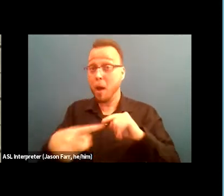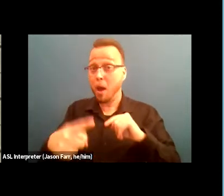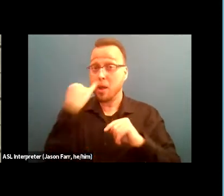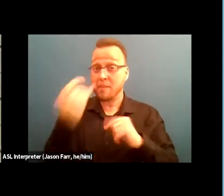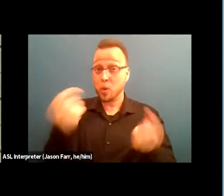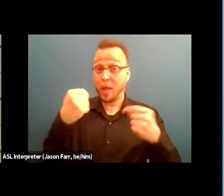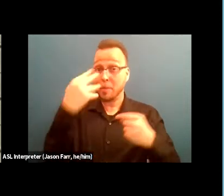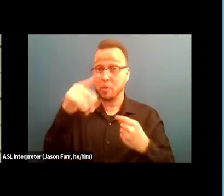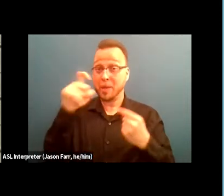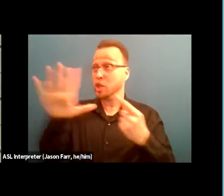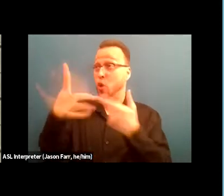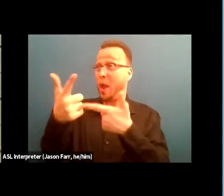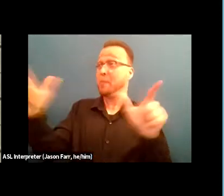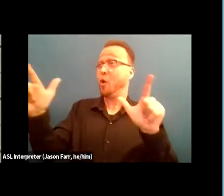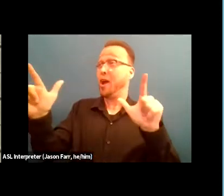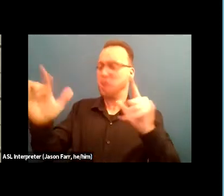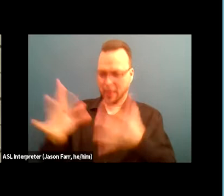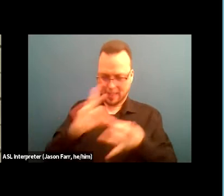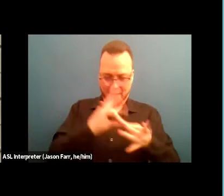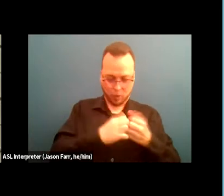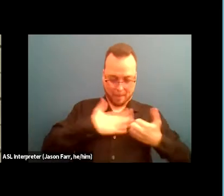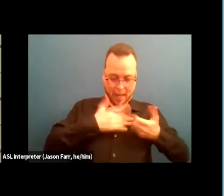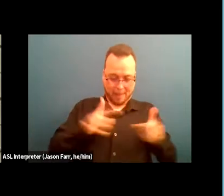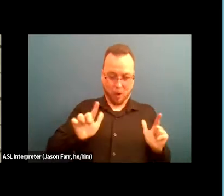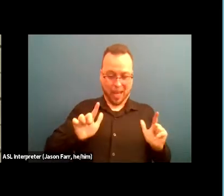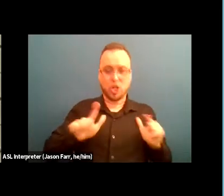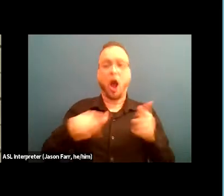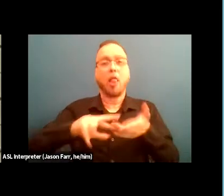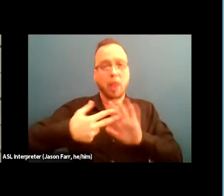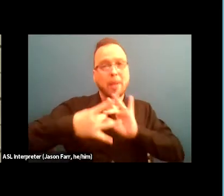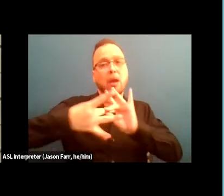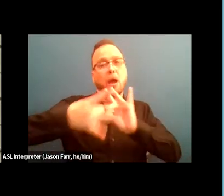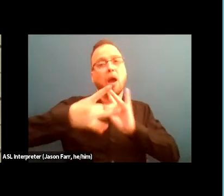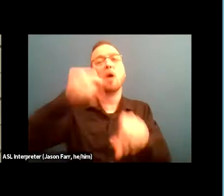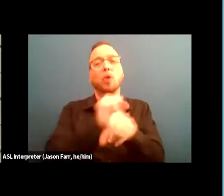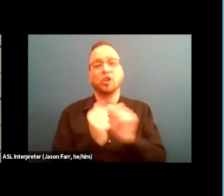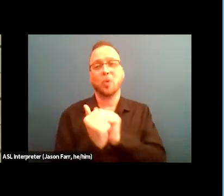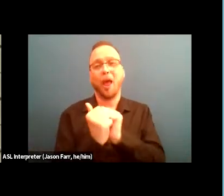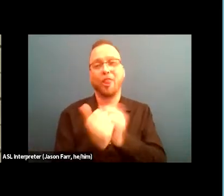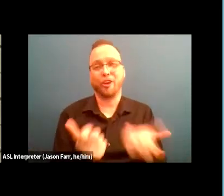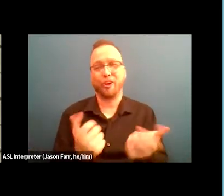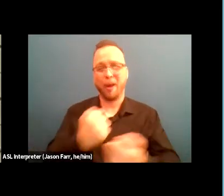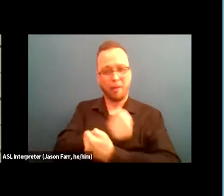is bound with mine, then let us work together." I love this quote again, because it just serves as such a powerful reminder again,